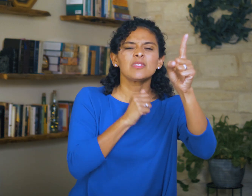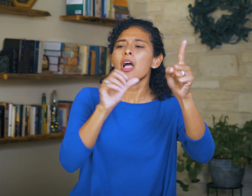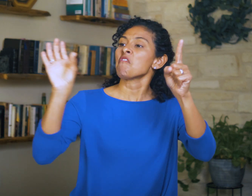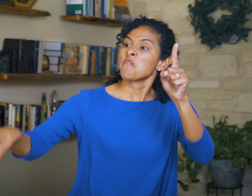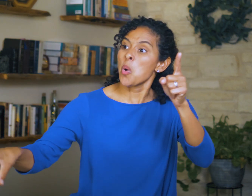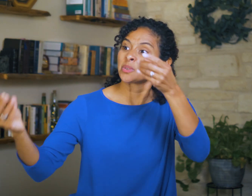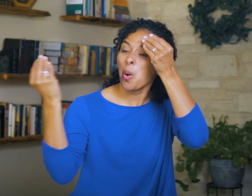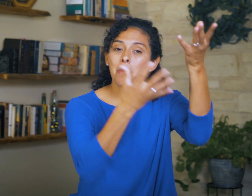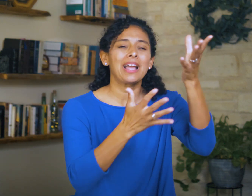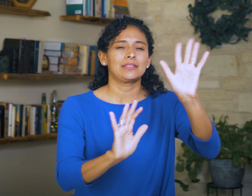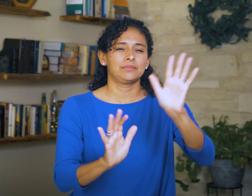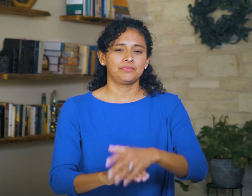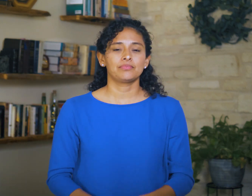not just be forced to obey Him.